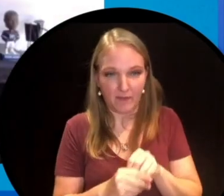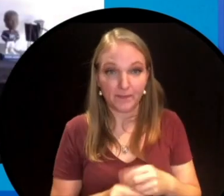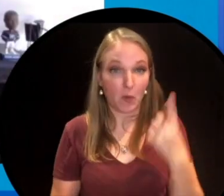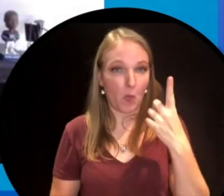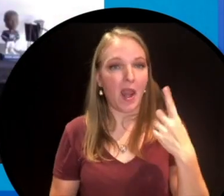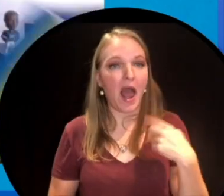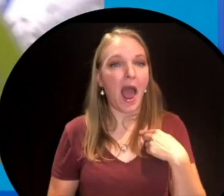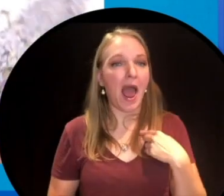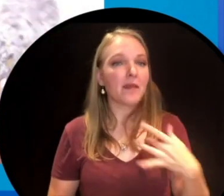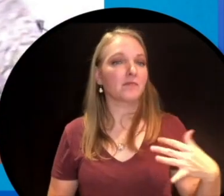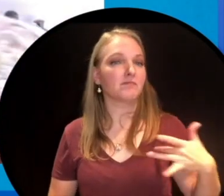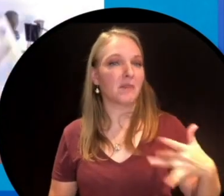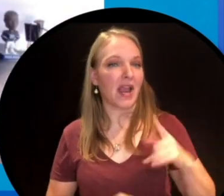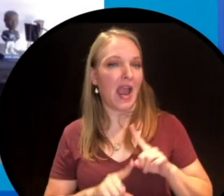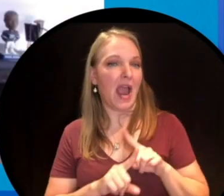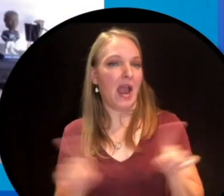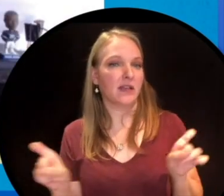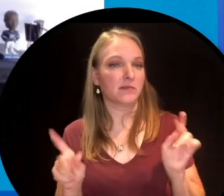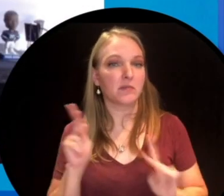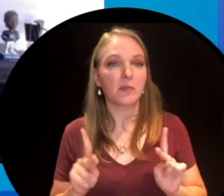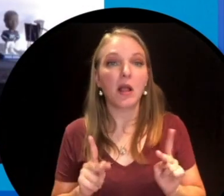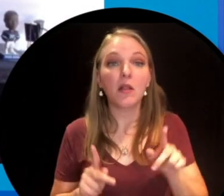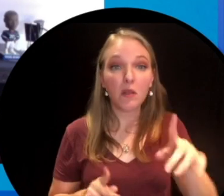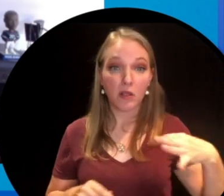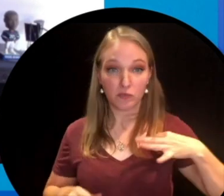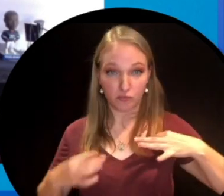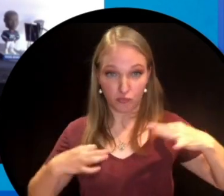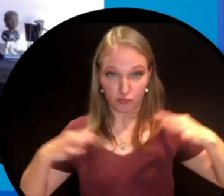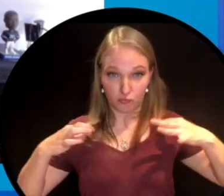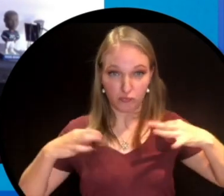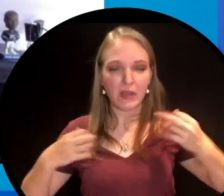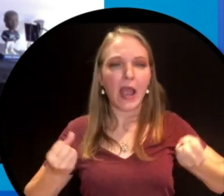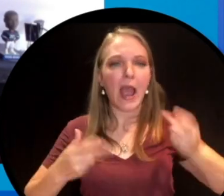the questions I asked one of the trivia questions was how many people make your t-shirt and it's a